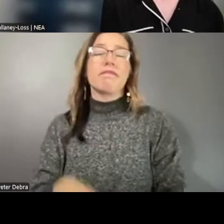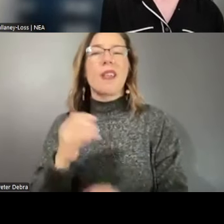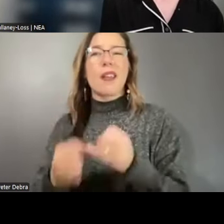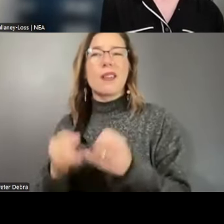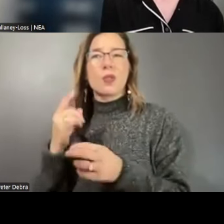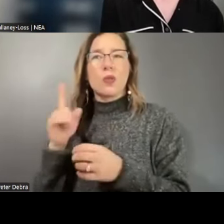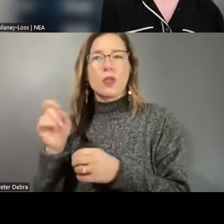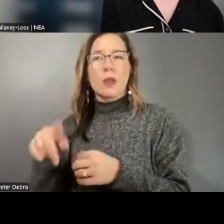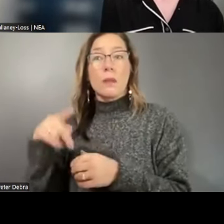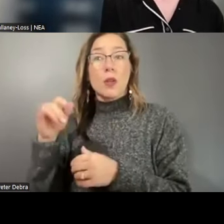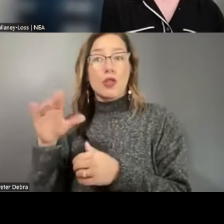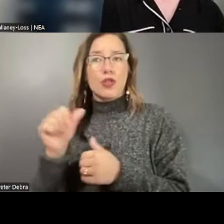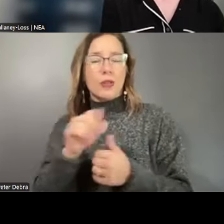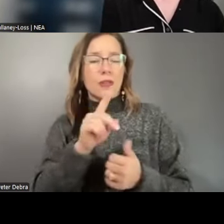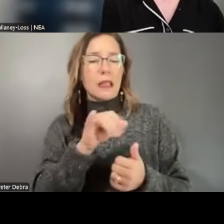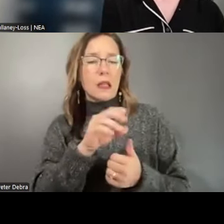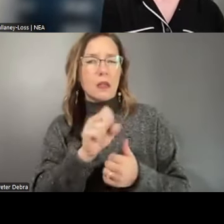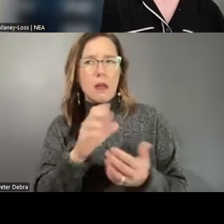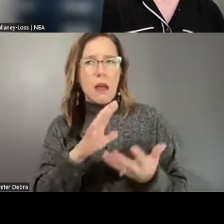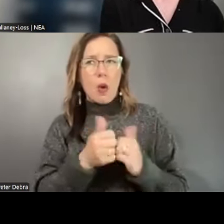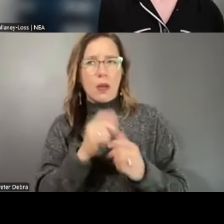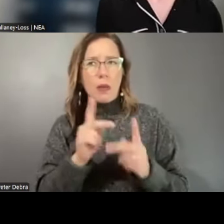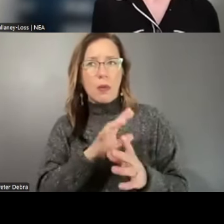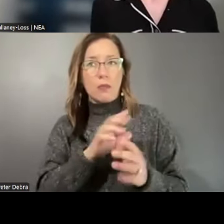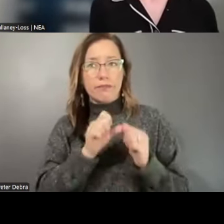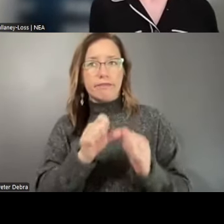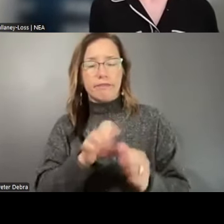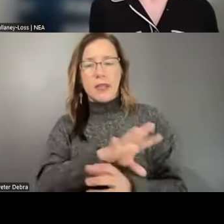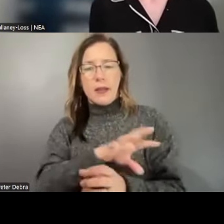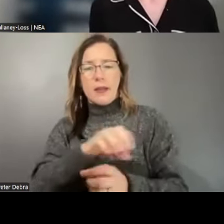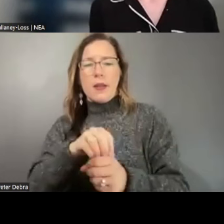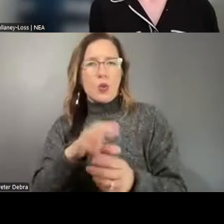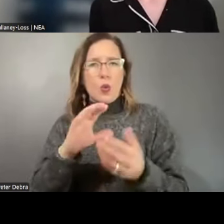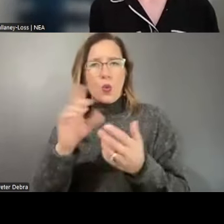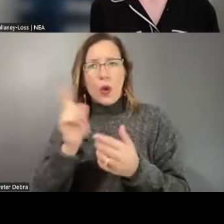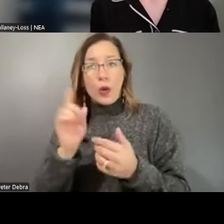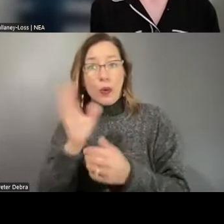folks stay engaged in this work? Where can they go to find this information and how can people